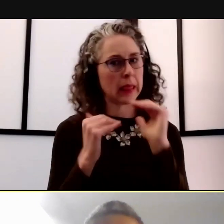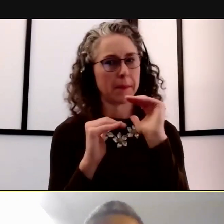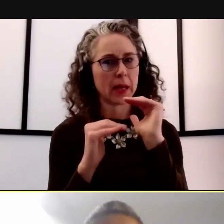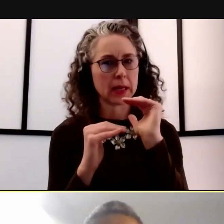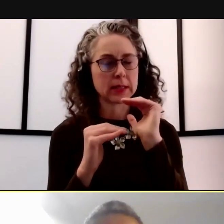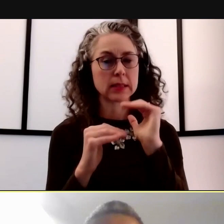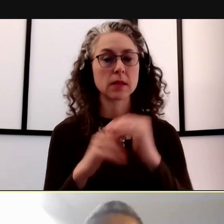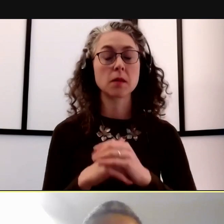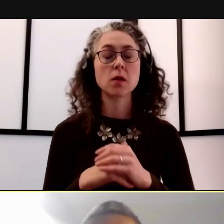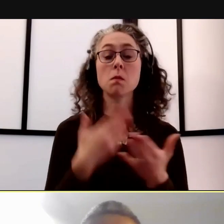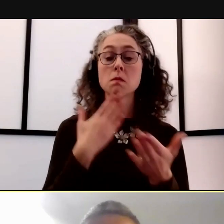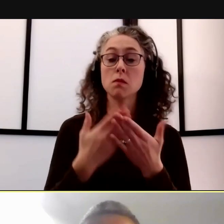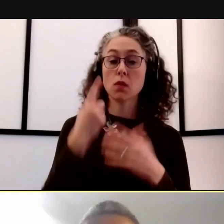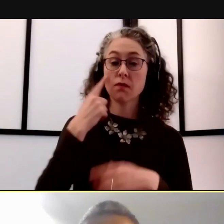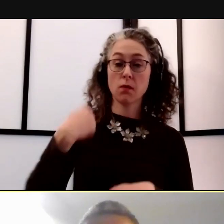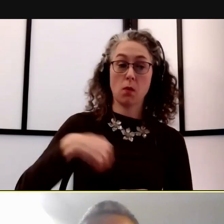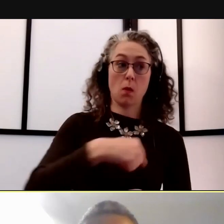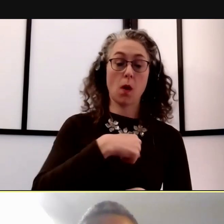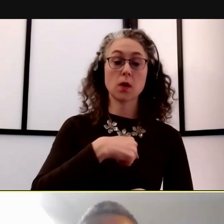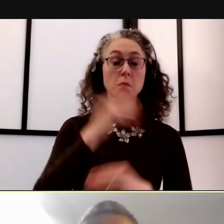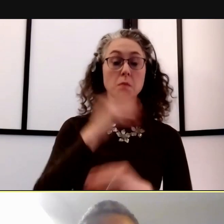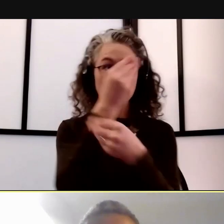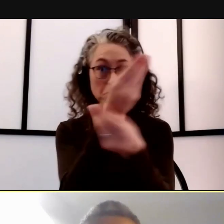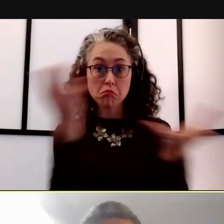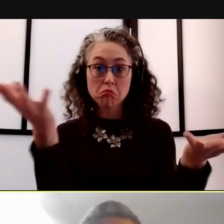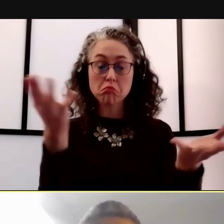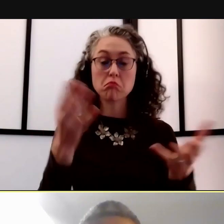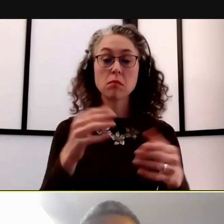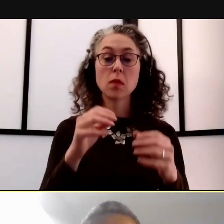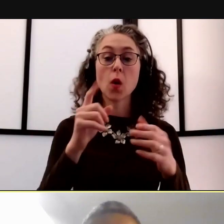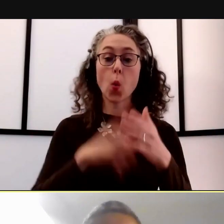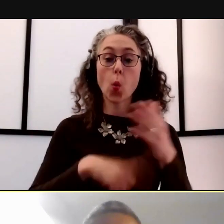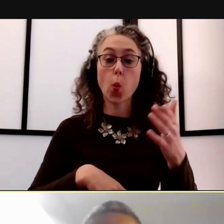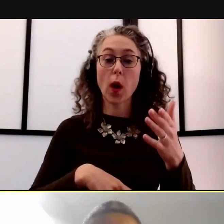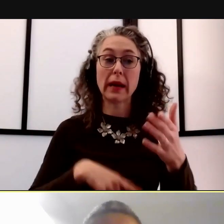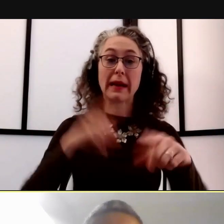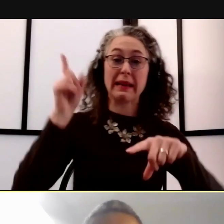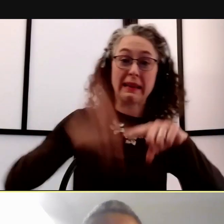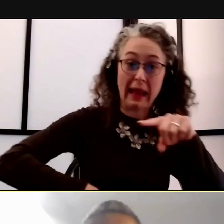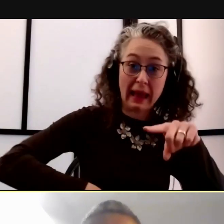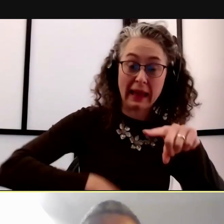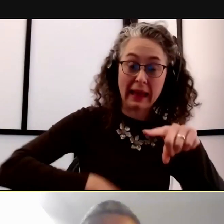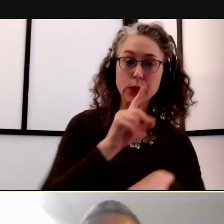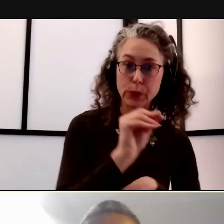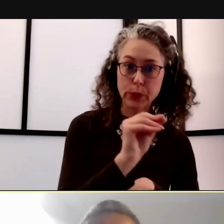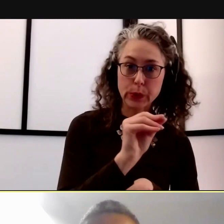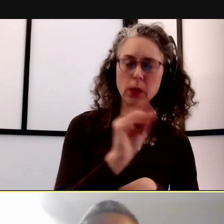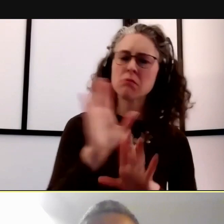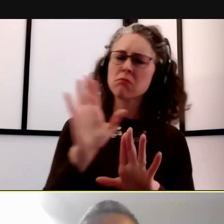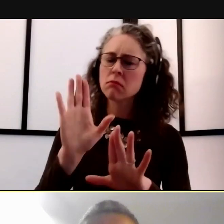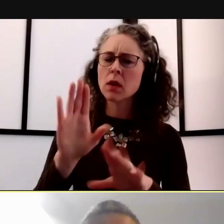is not only provide information about what they can't do but provide them with opportunities